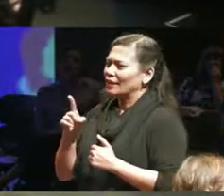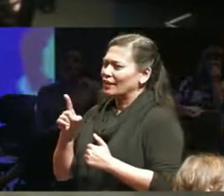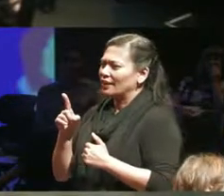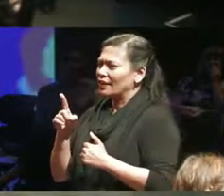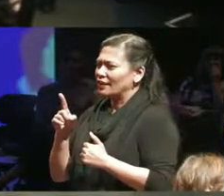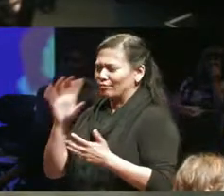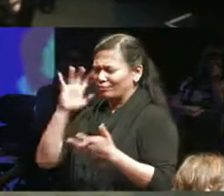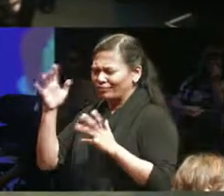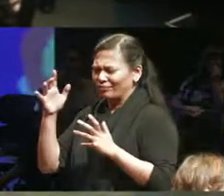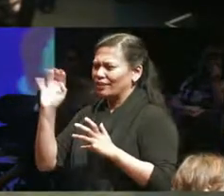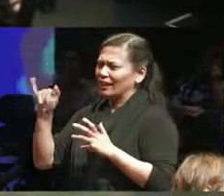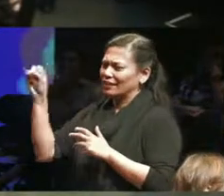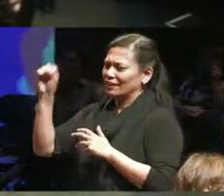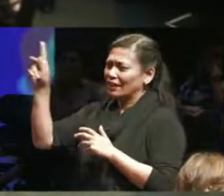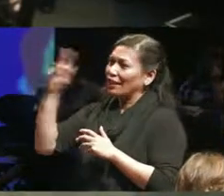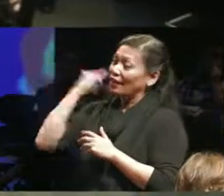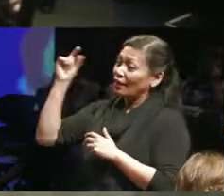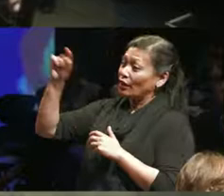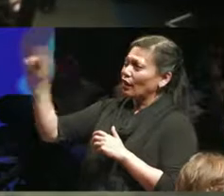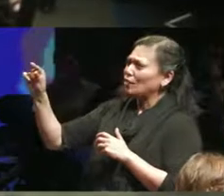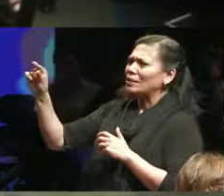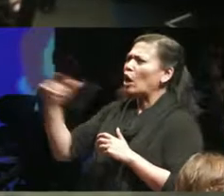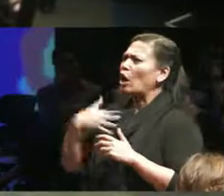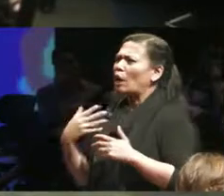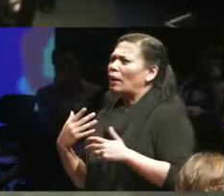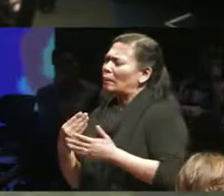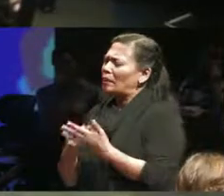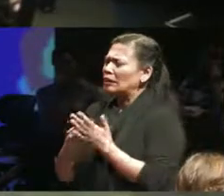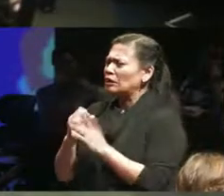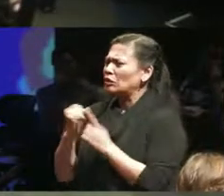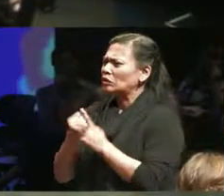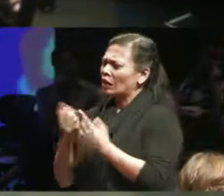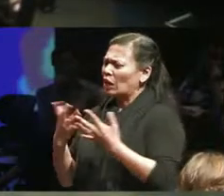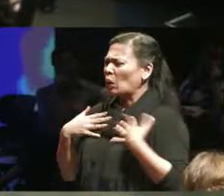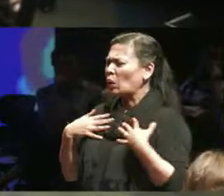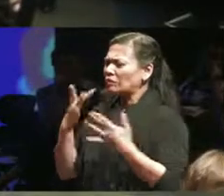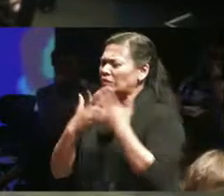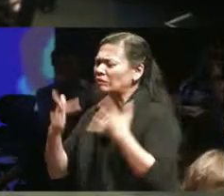where if the government is in trouble if they have overspent in the budget then